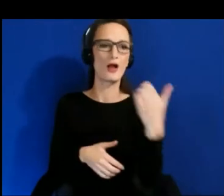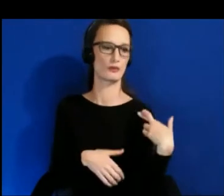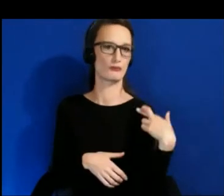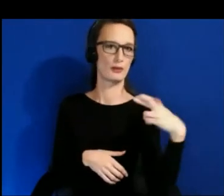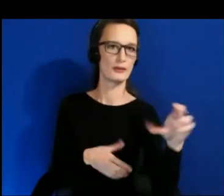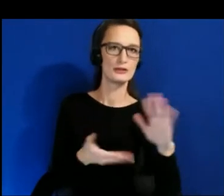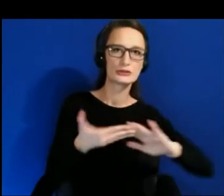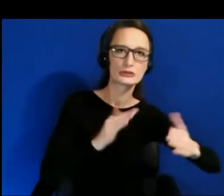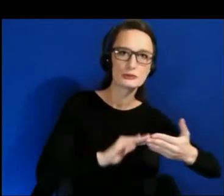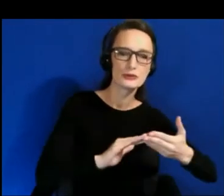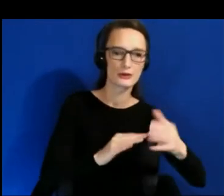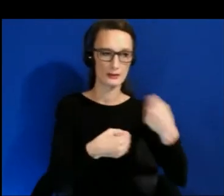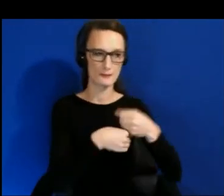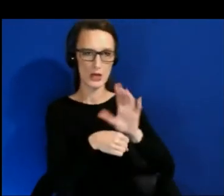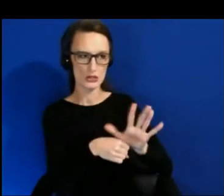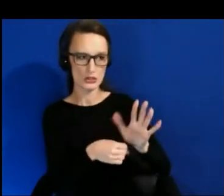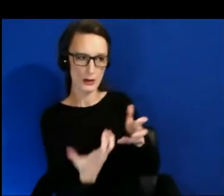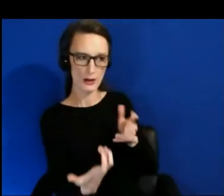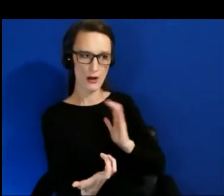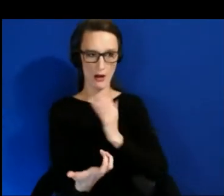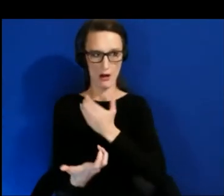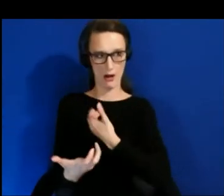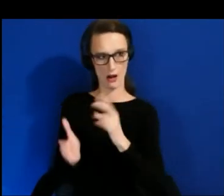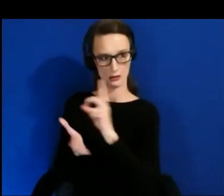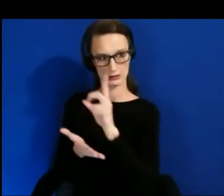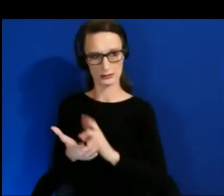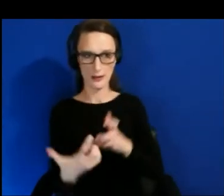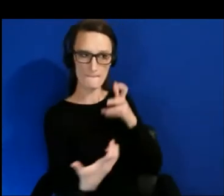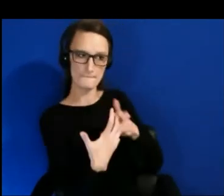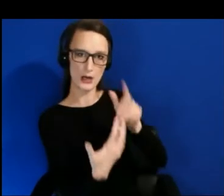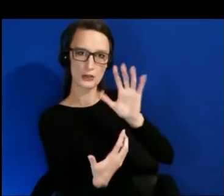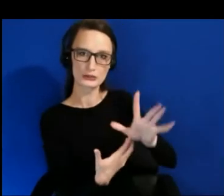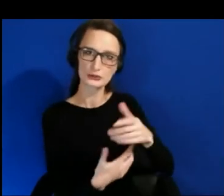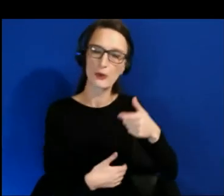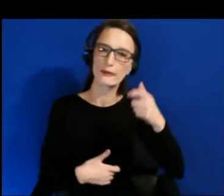we represented all of that correctly, and it was a massive amount of work, but in the